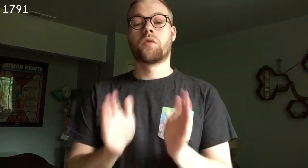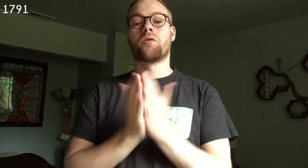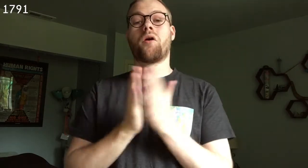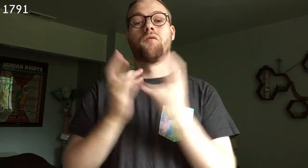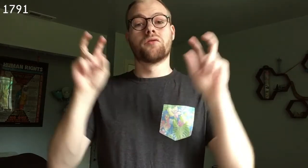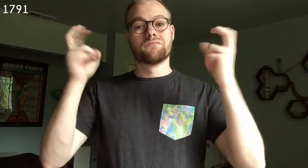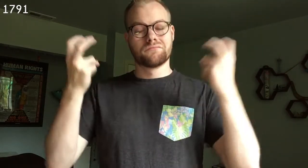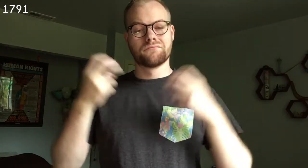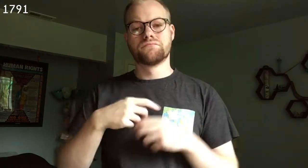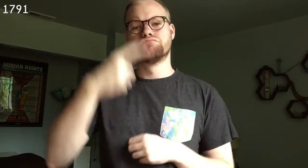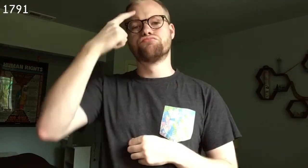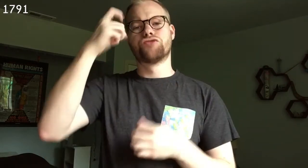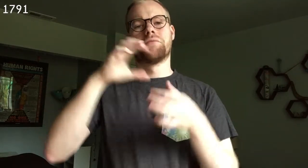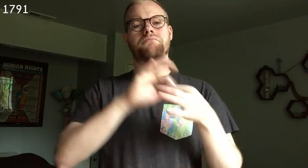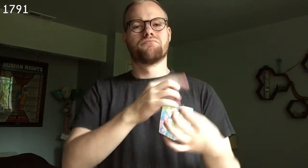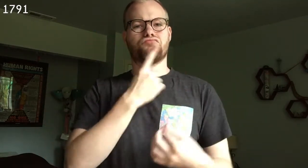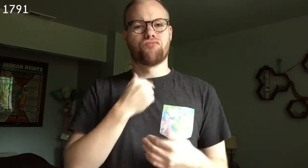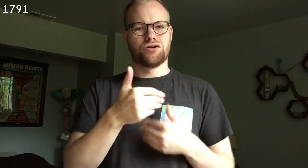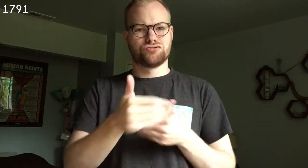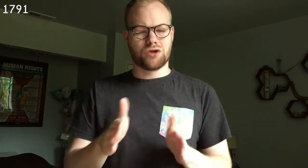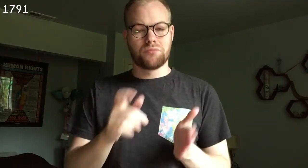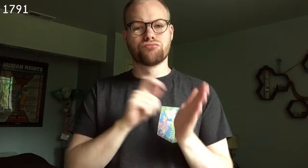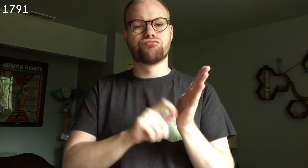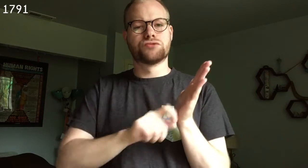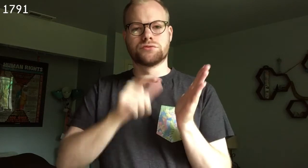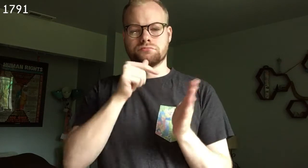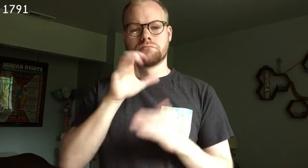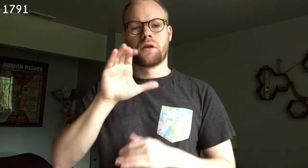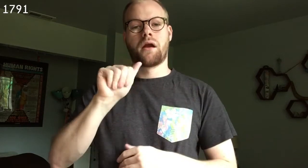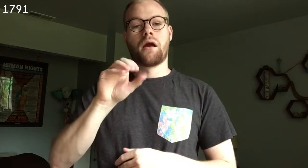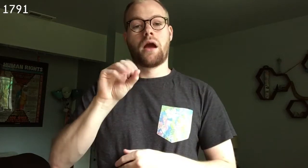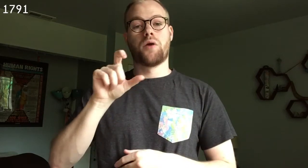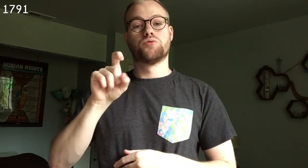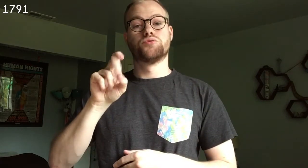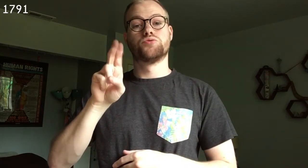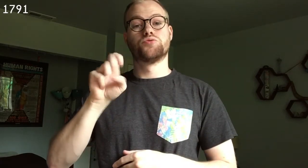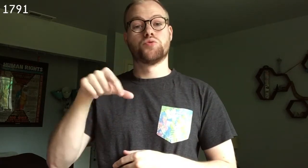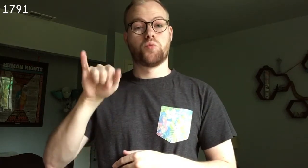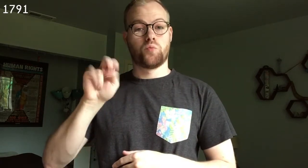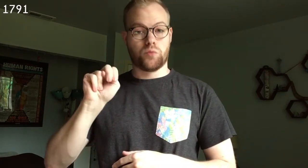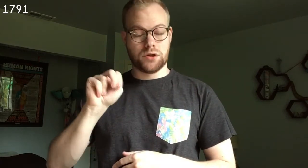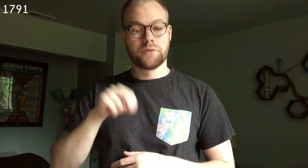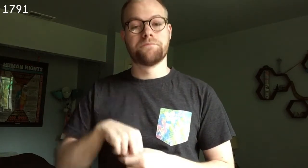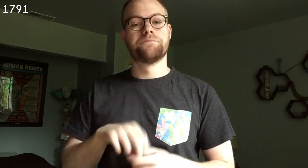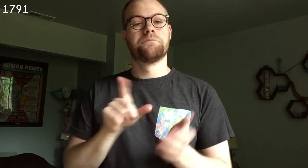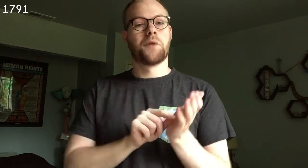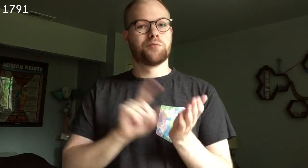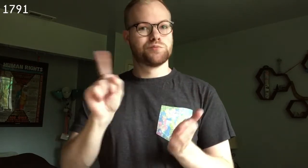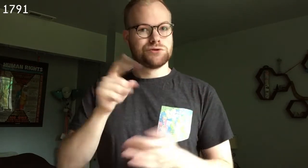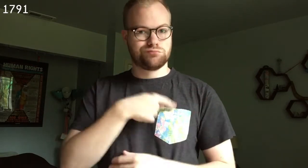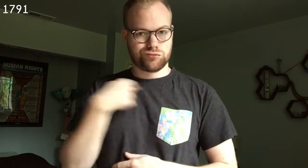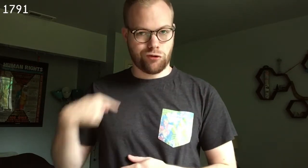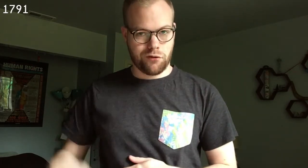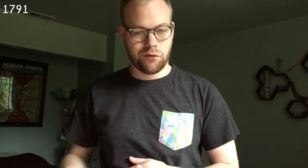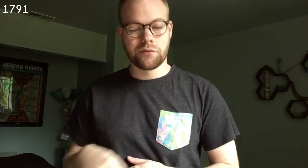1791 The novel Dream of the Red Chamber by Cao Xueqin is published in China.